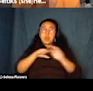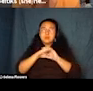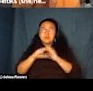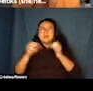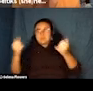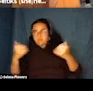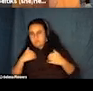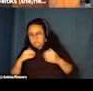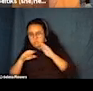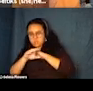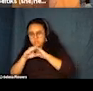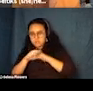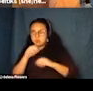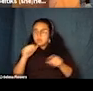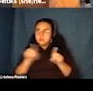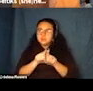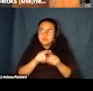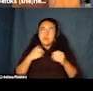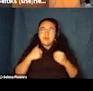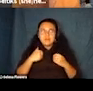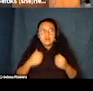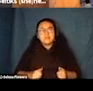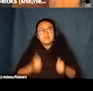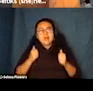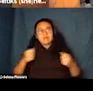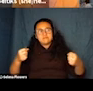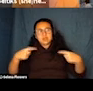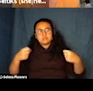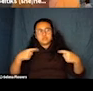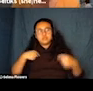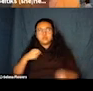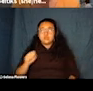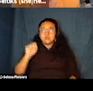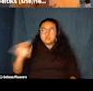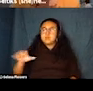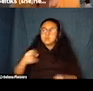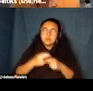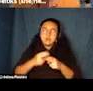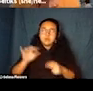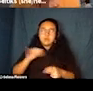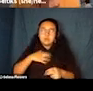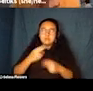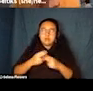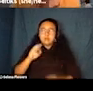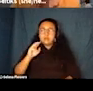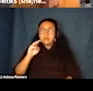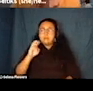But it is not the same as having a live captioner where you can send them names like mine, Emily Beitiks shows